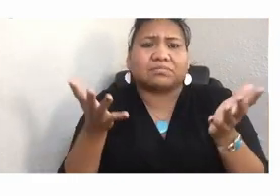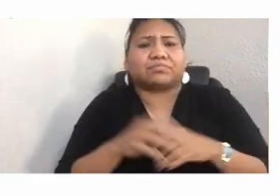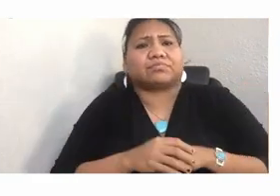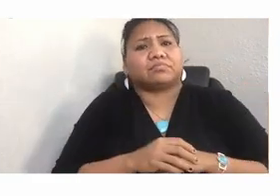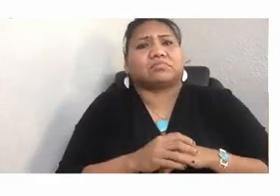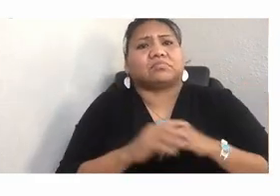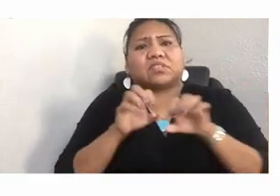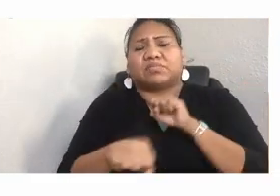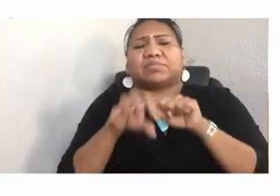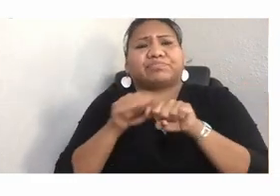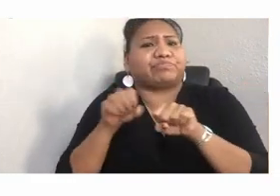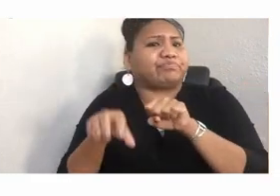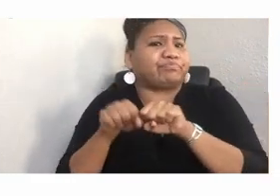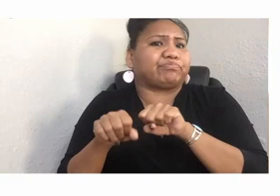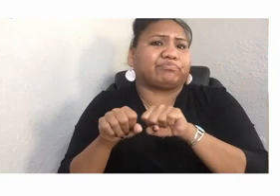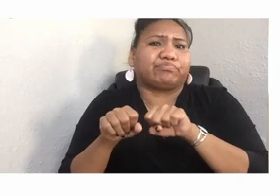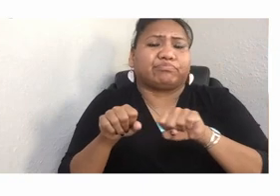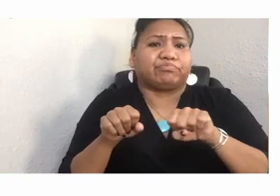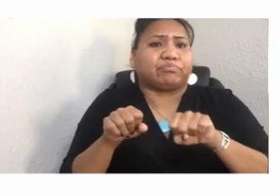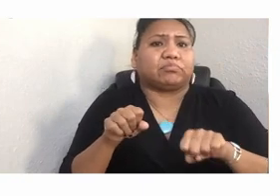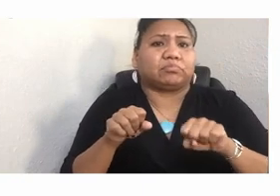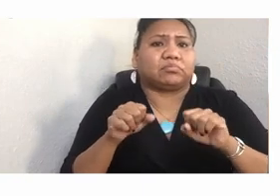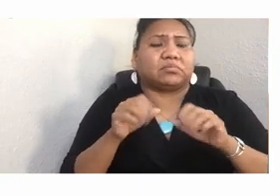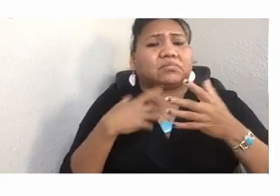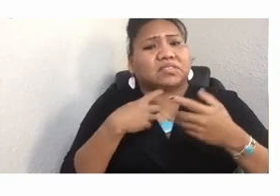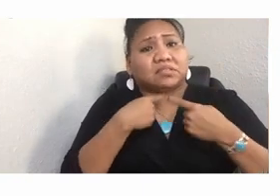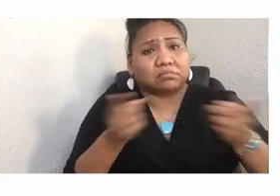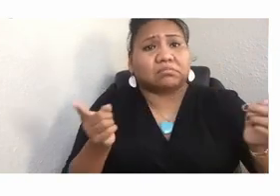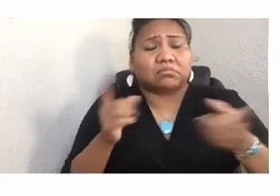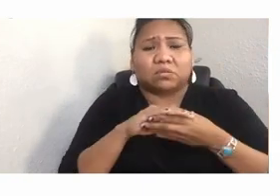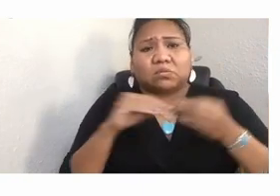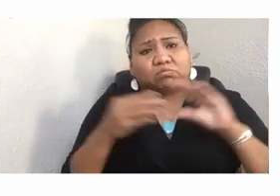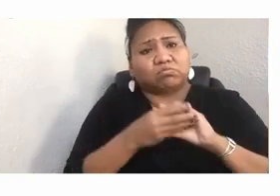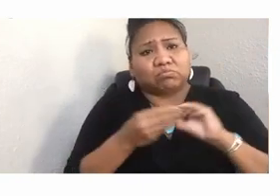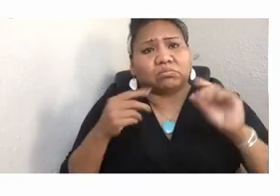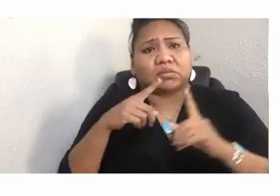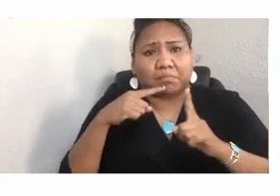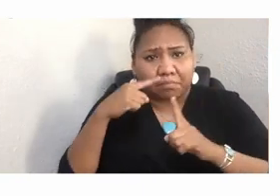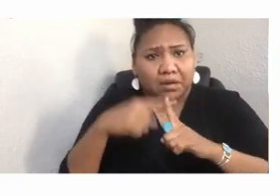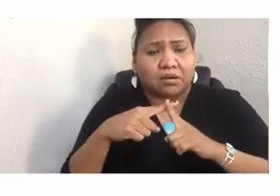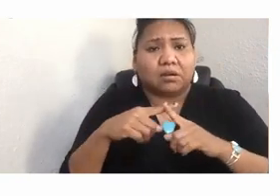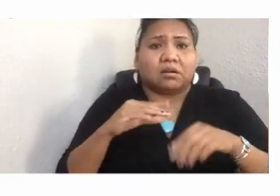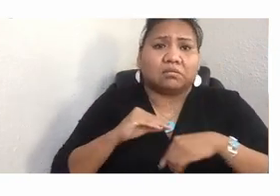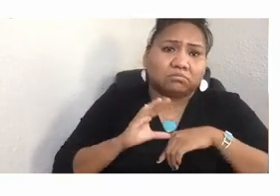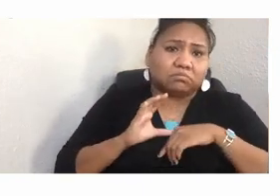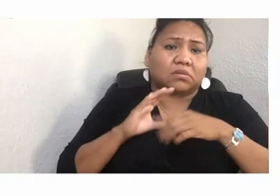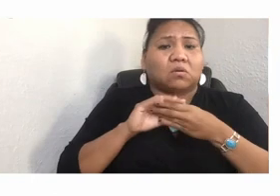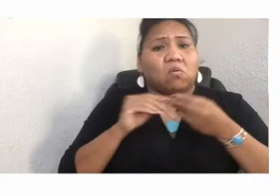And I want to tell you stories, positive, uplifting stories about the light and the beauty that I've encountered, because there's so much of it.